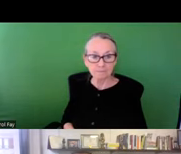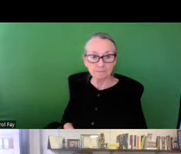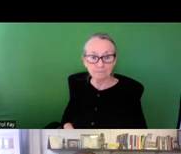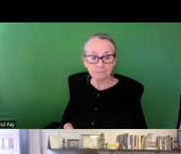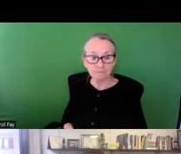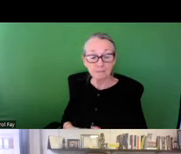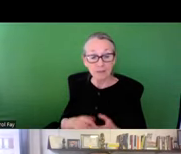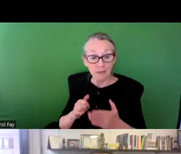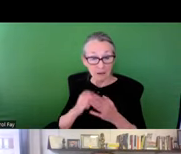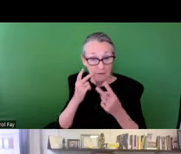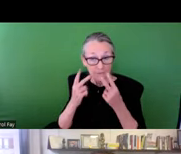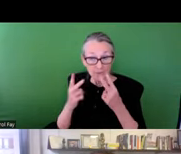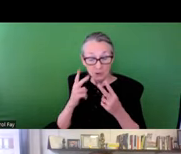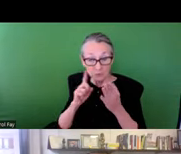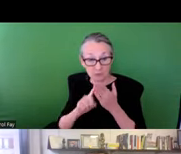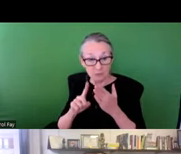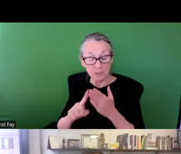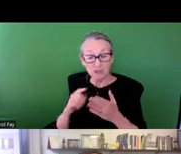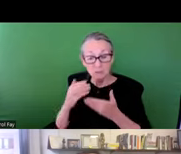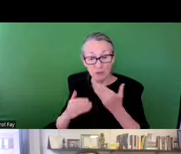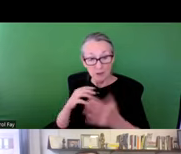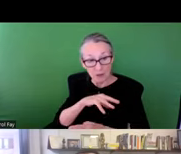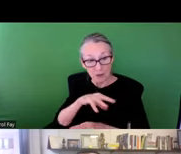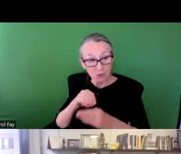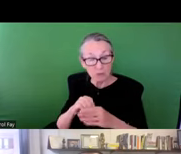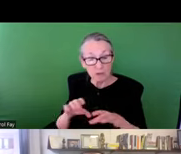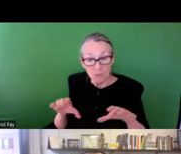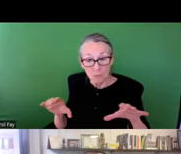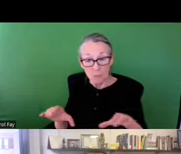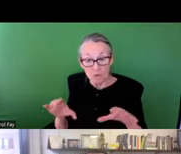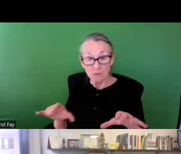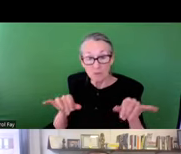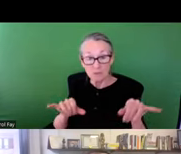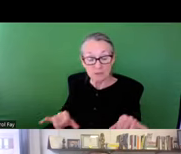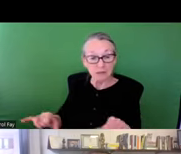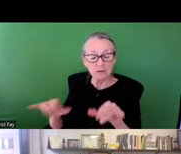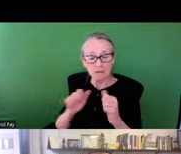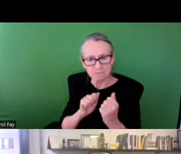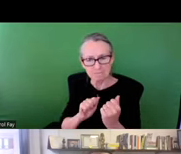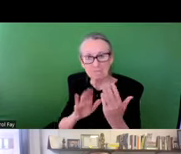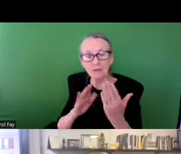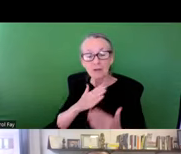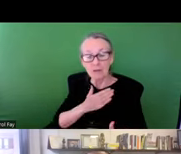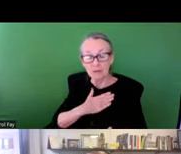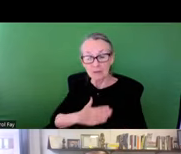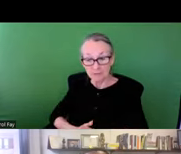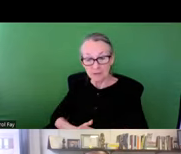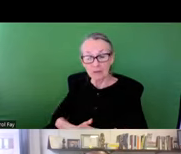that you to be made to systems and their communities so this visual inspection process includes a set of performance standards